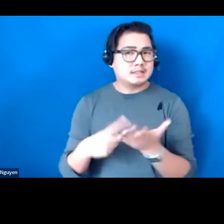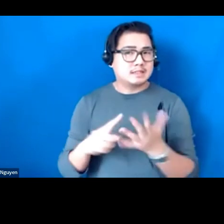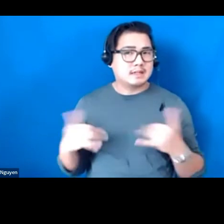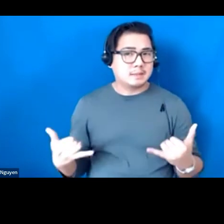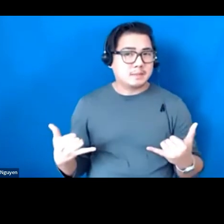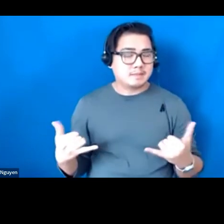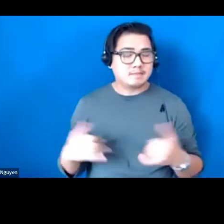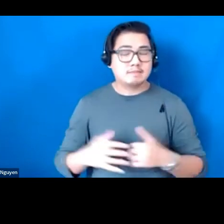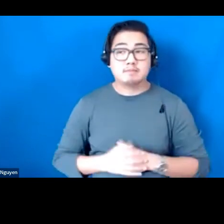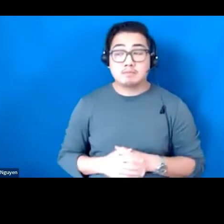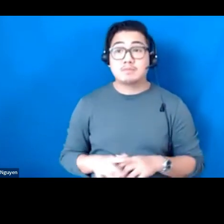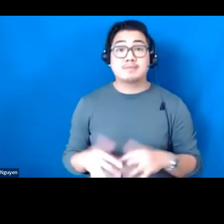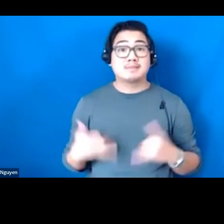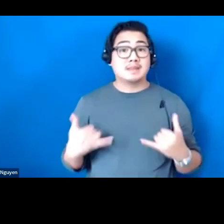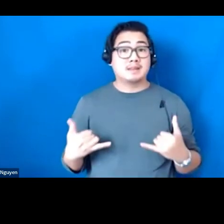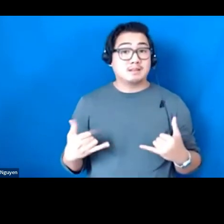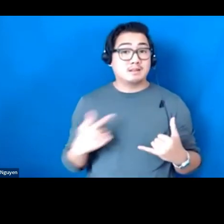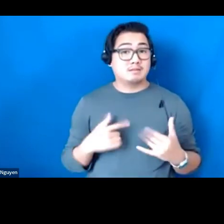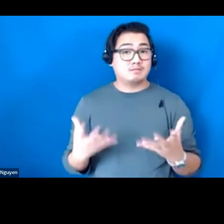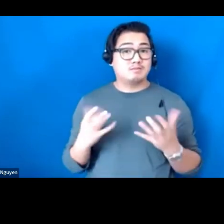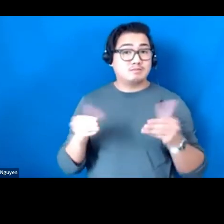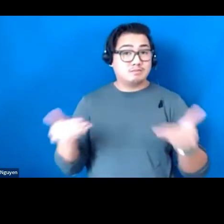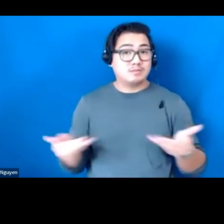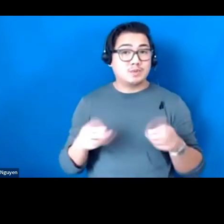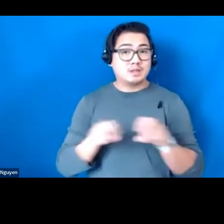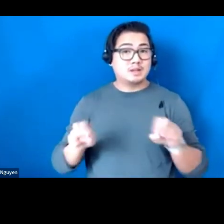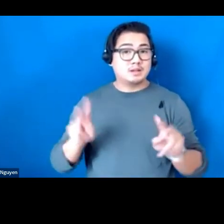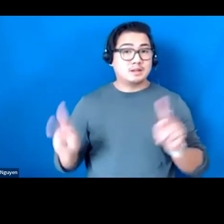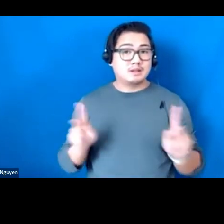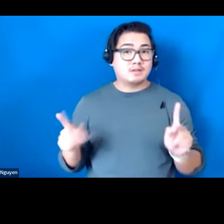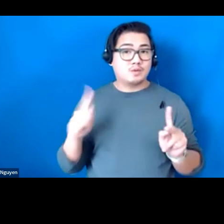At this time, I would like to introduce our panelists for today's discussion.